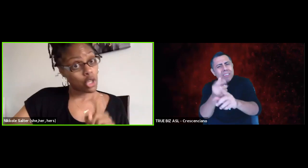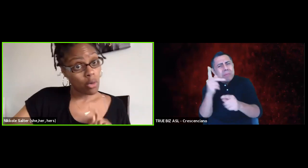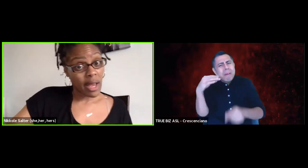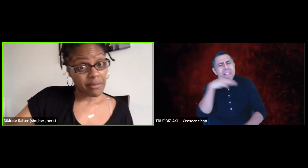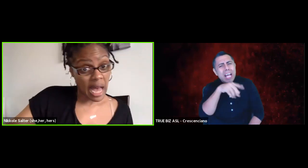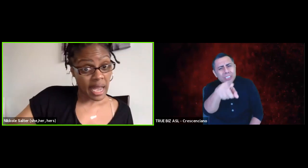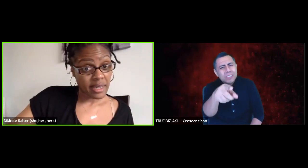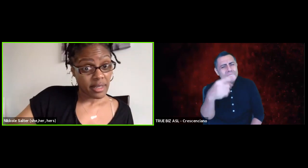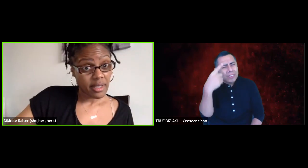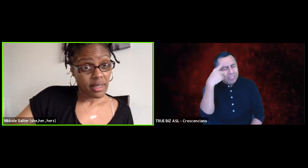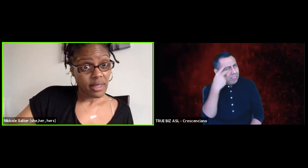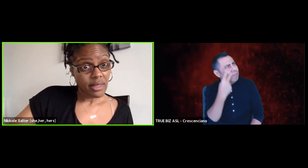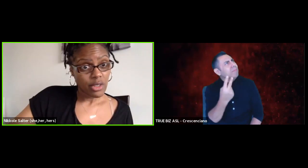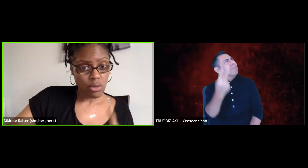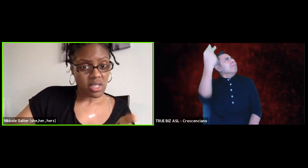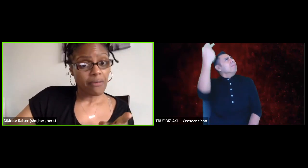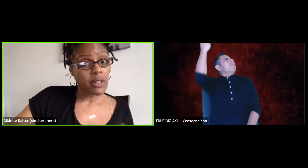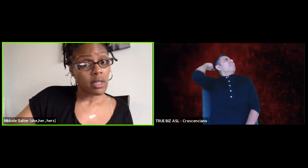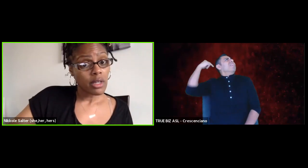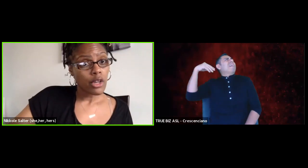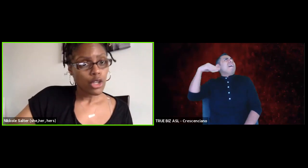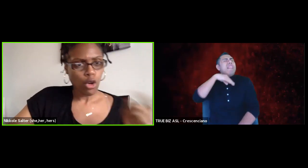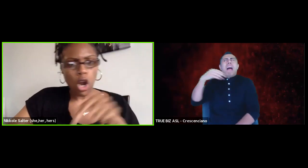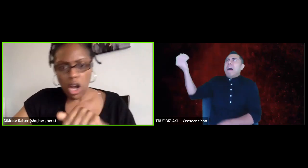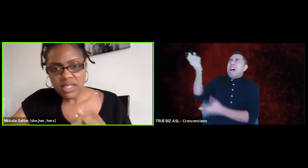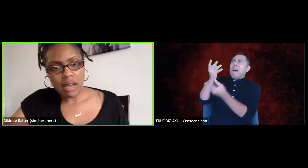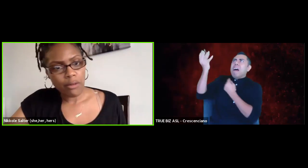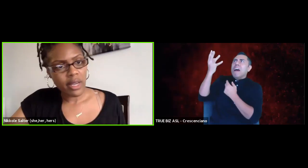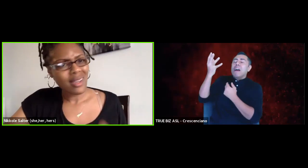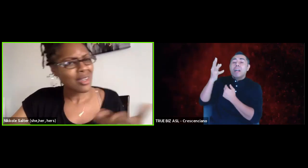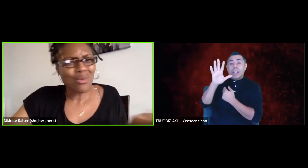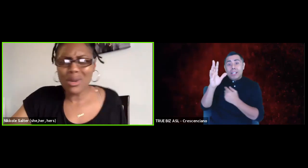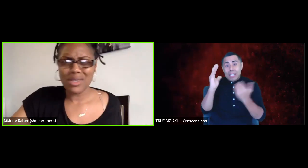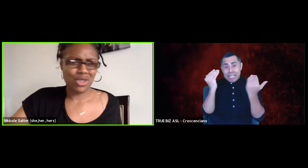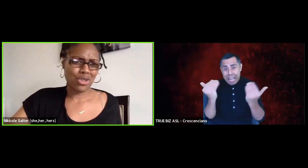all the times you have lied. You suffer, you cause suffering.